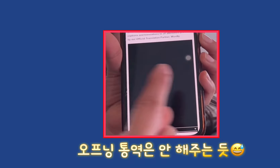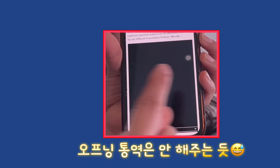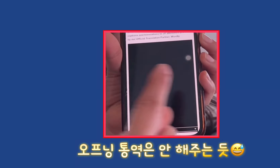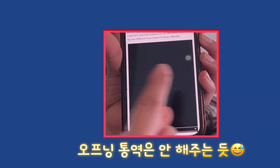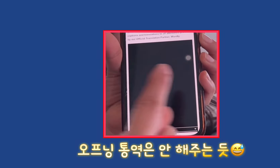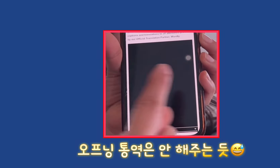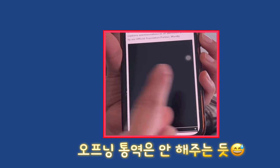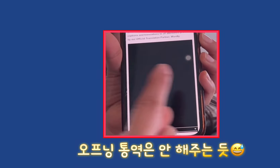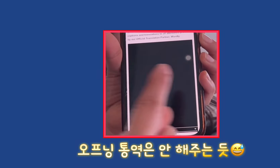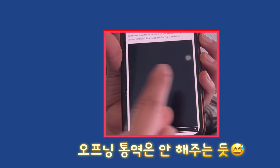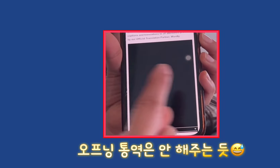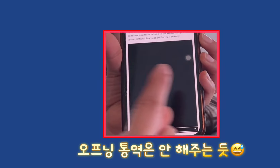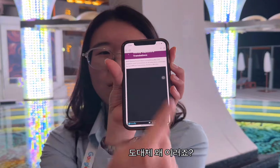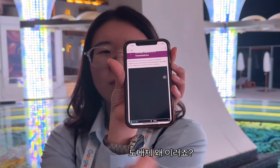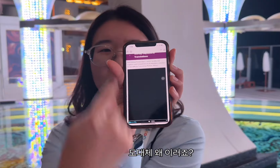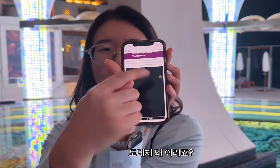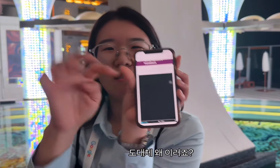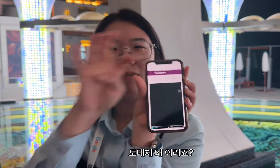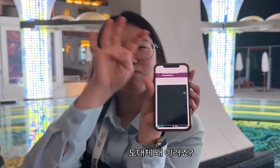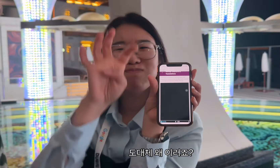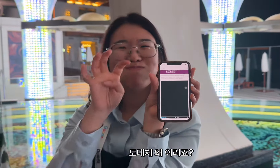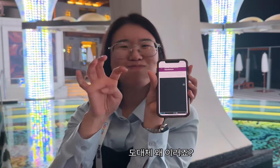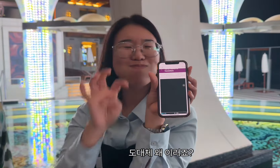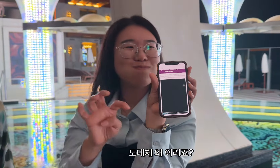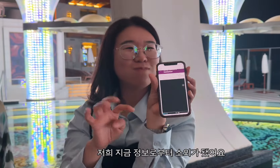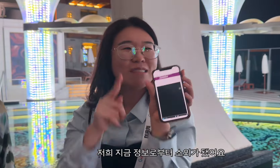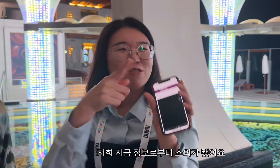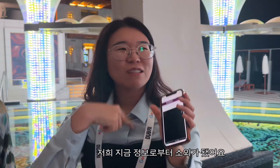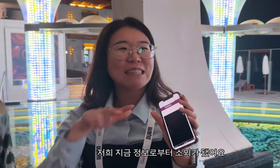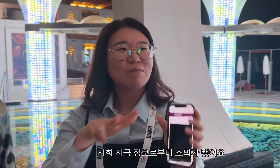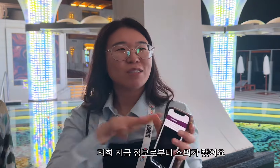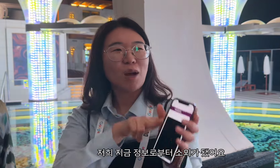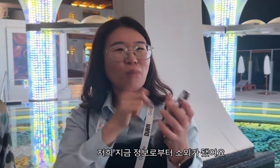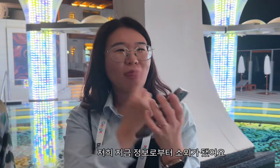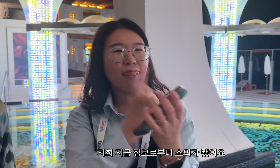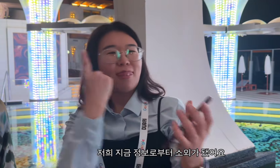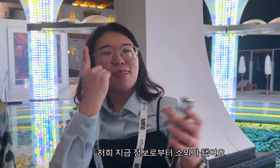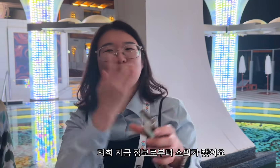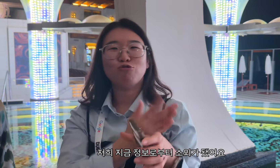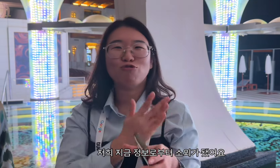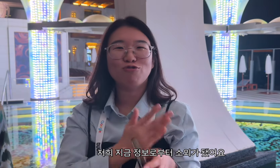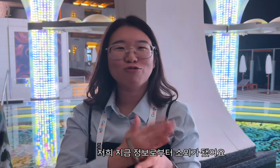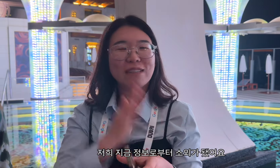It doesn't seem to provide the opening interpretation😅 Why is this happening? We're now isolated from information.